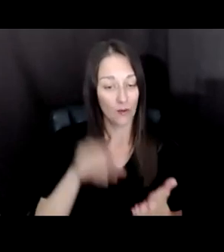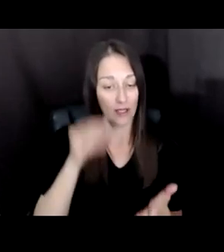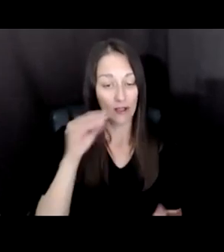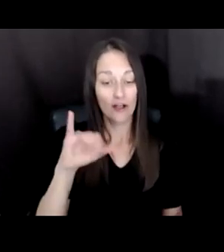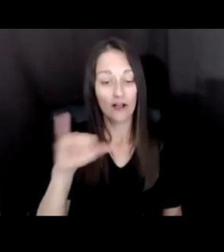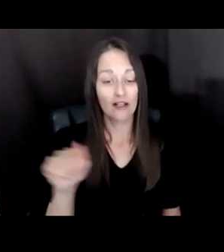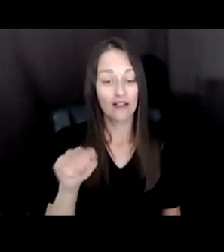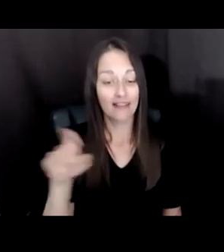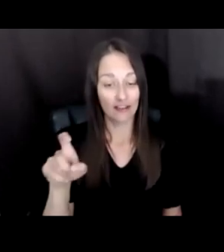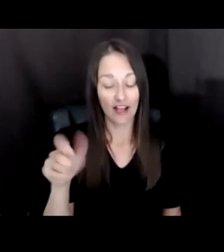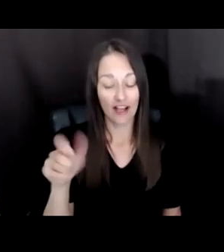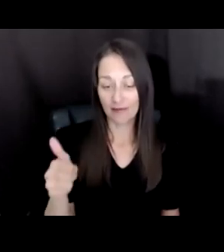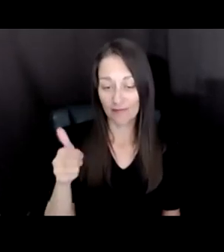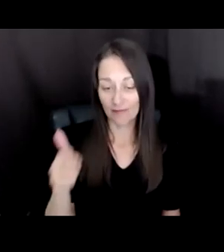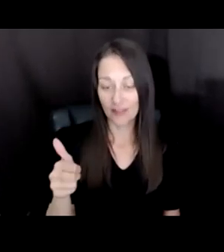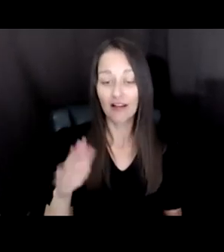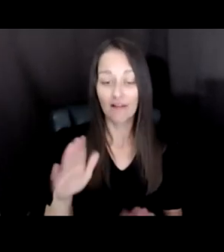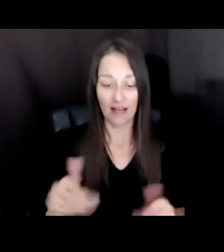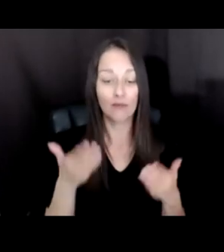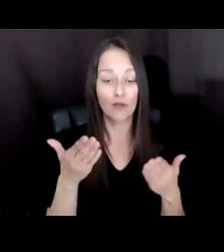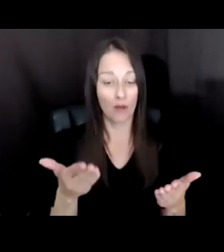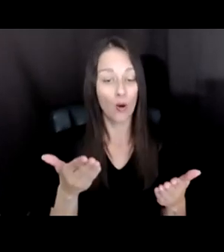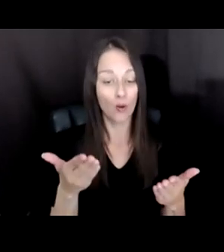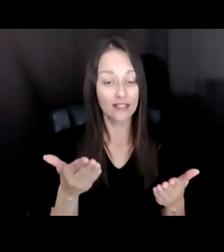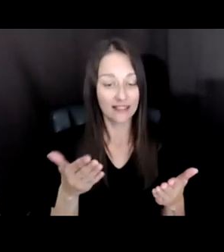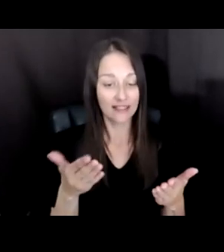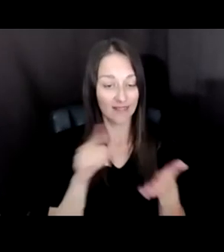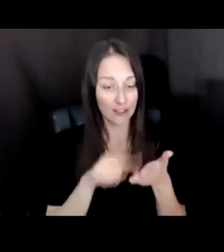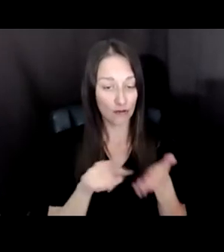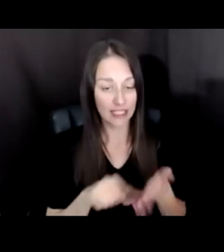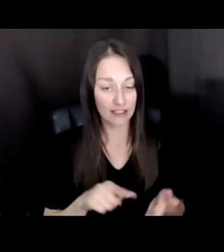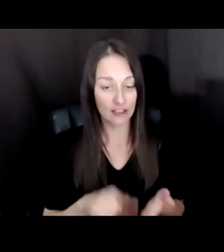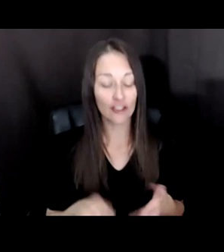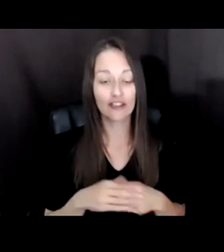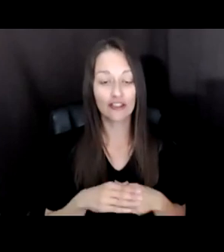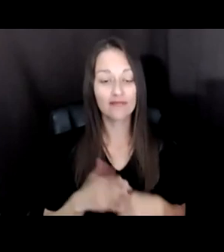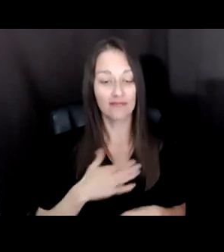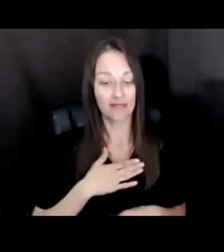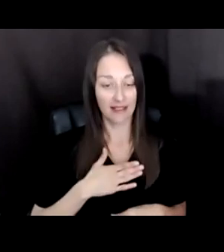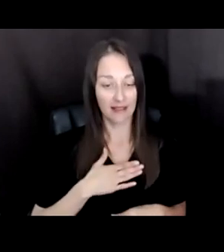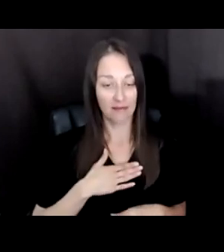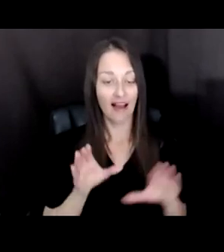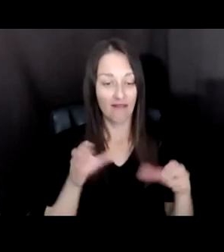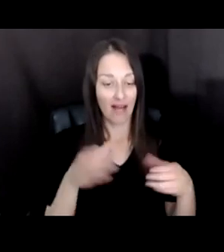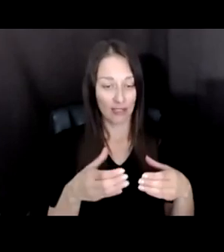HAD REALLY PROPOSED IT AND, AND THE KNIGHT FOUNDATION WAS INITIALLY INVOLVED. WE WORK